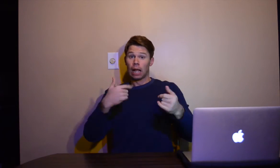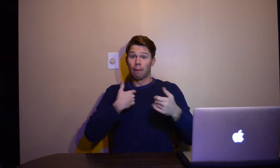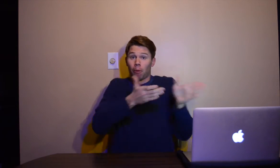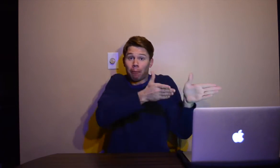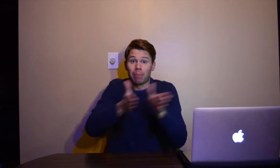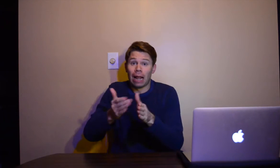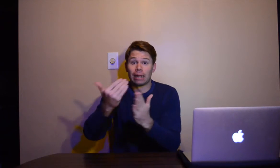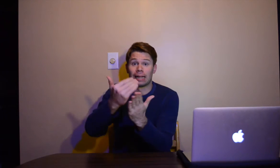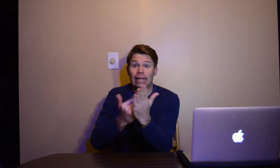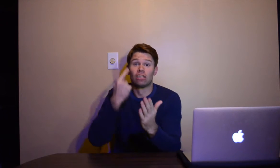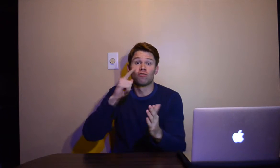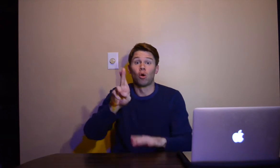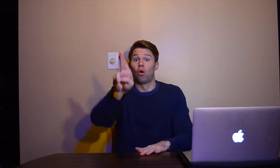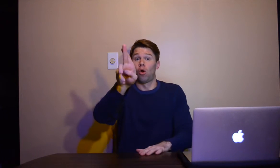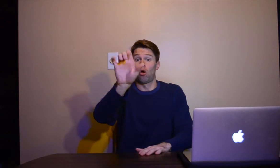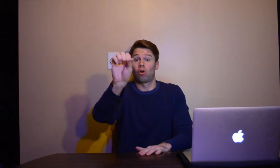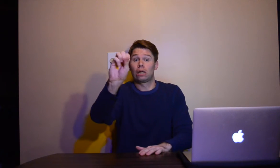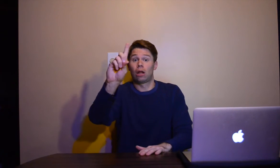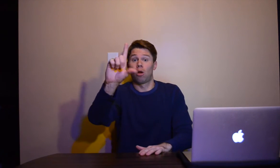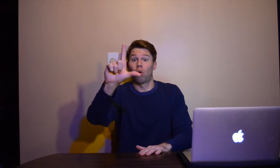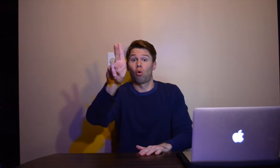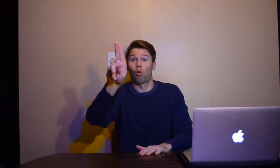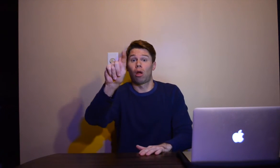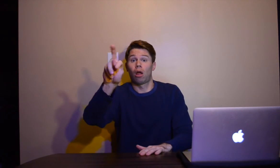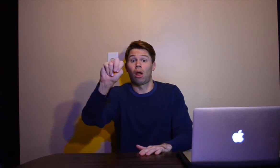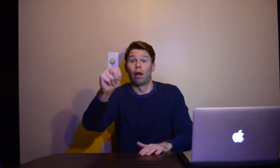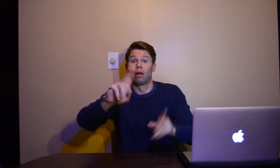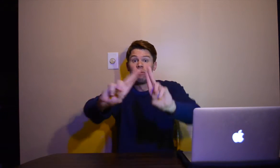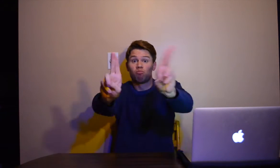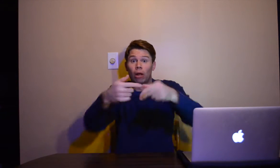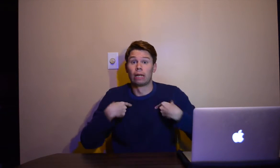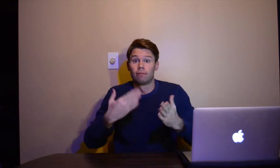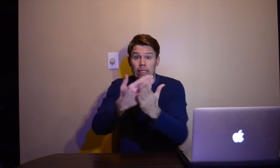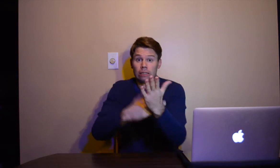I MAKE A PLAN FOR RESOLUTION. I'M READY FOR IT.